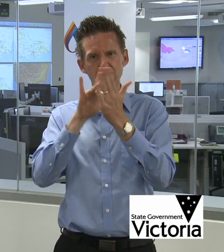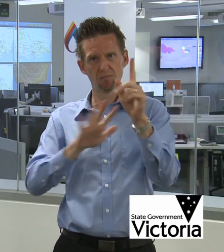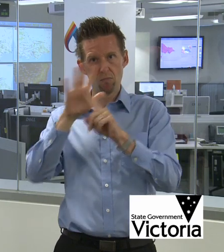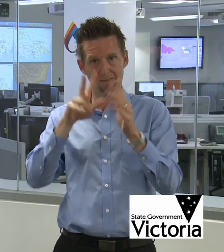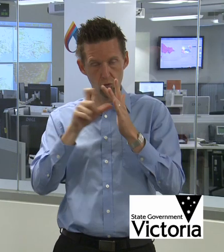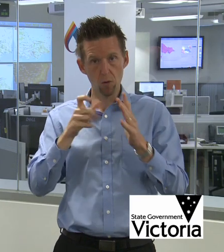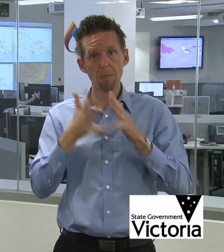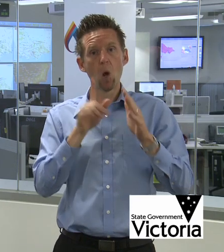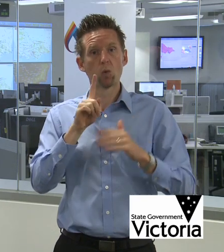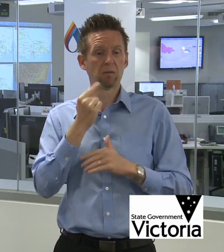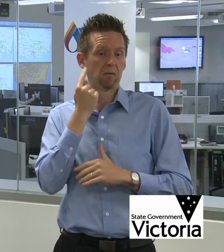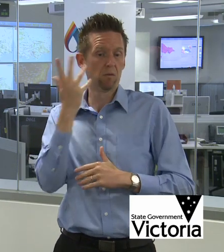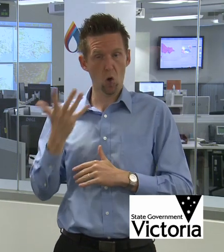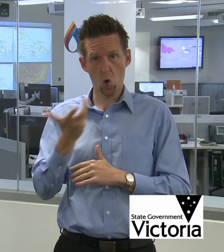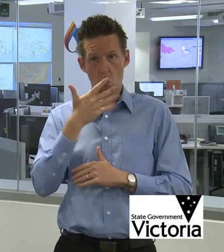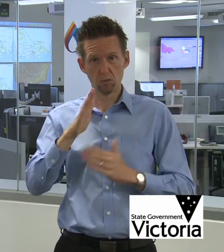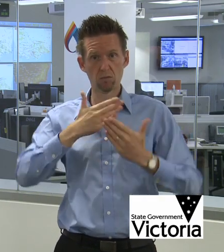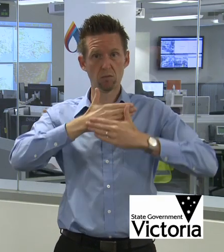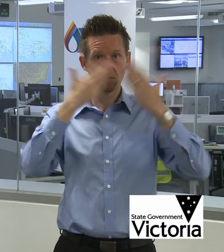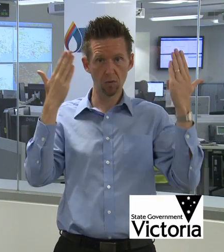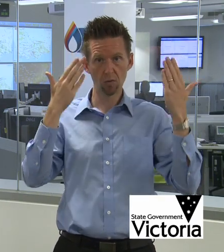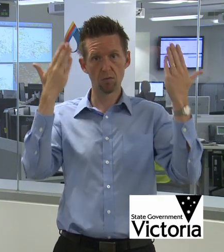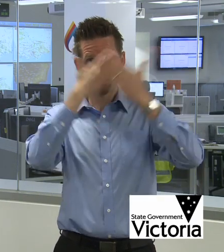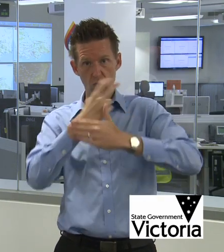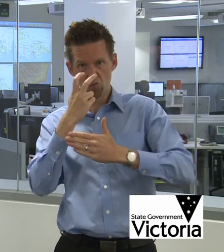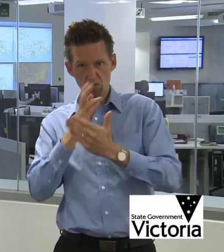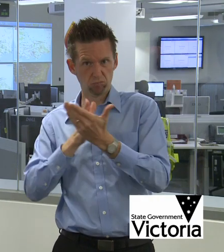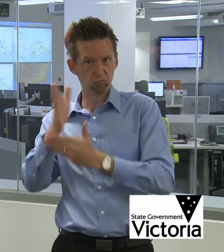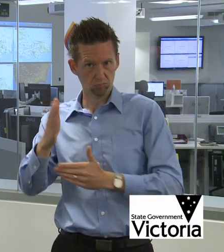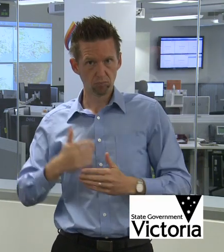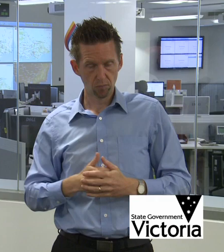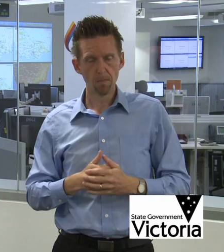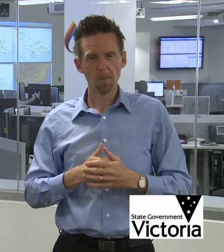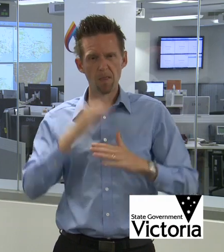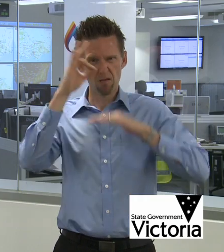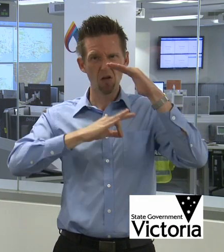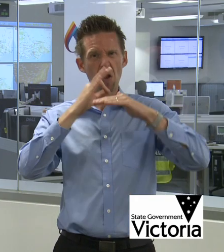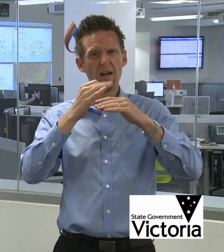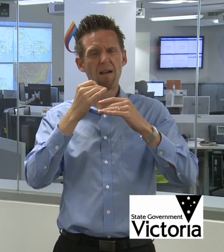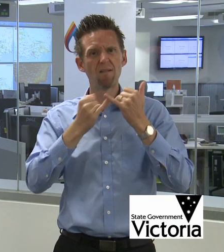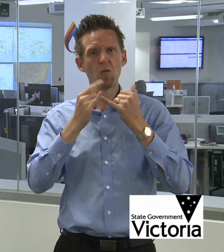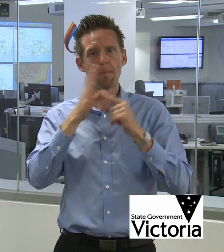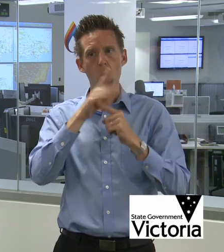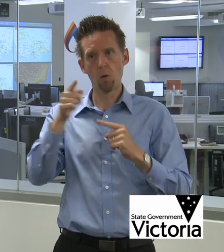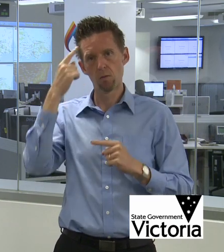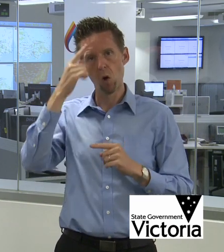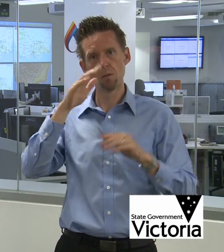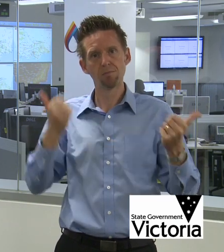to be hot during the day, evenings and during the nights. And that’s critical for people to be very conscious about their hydration and well-being.